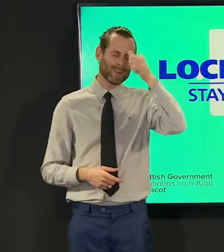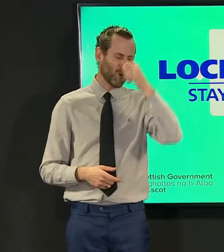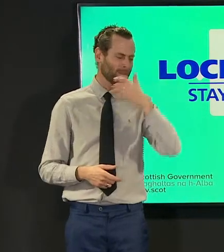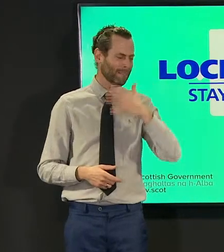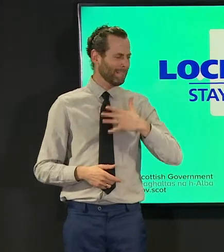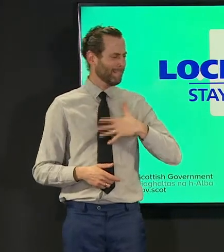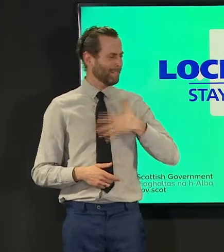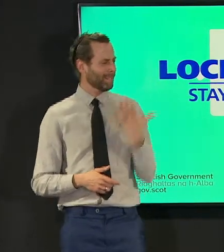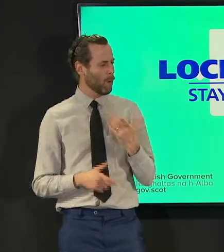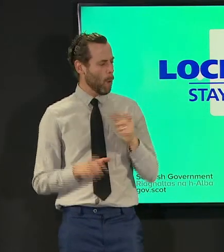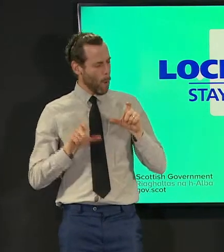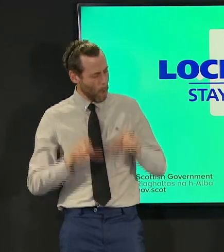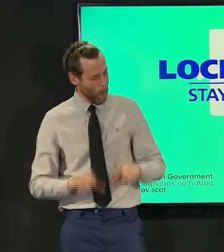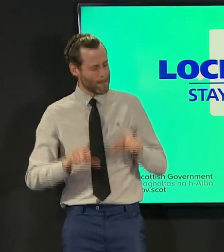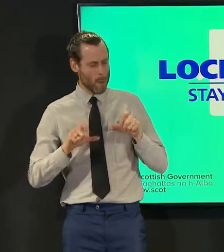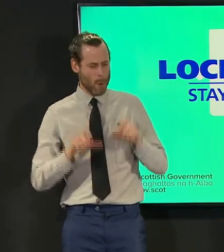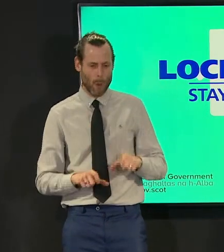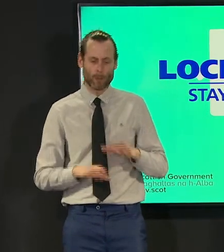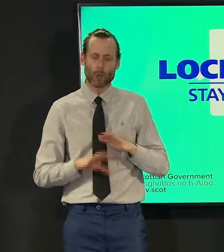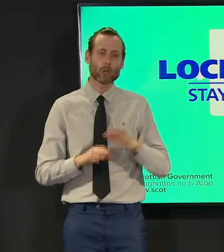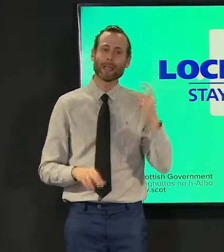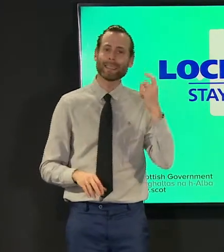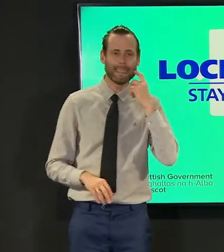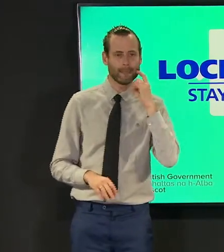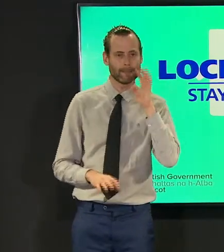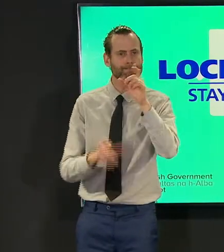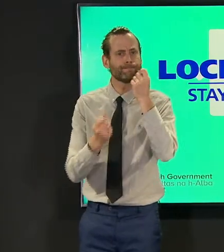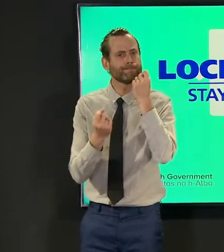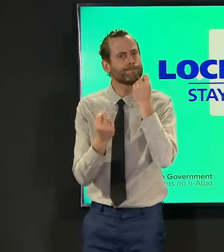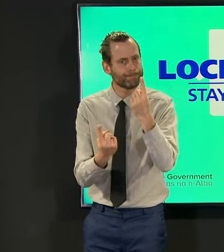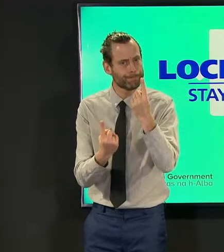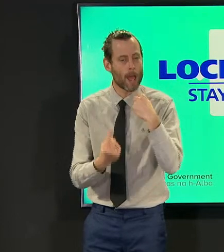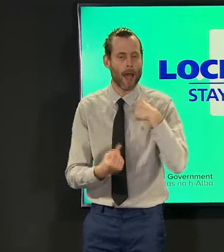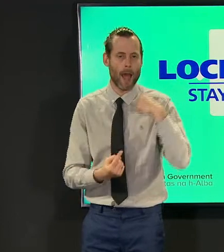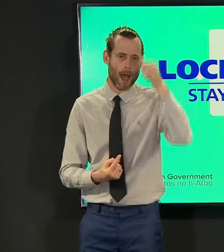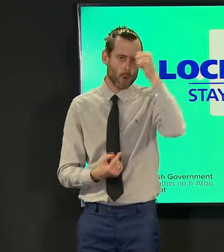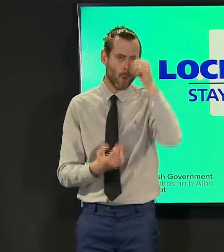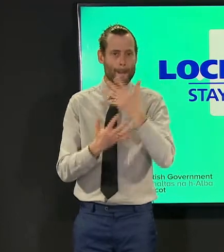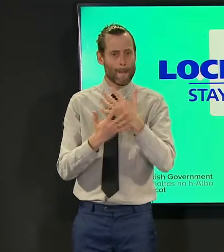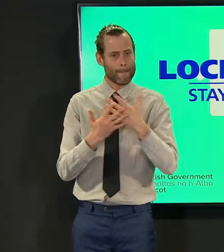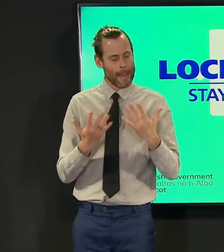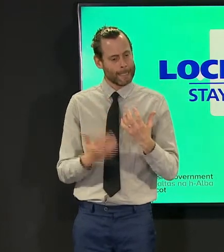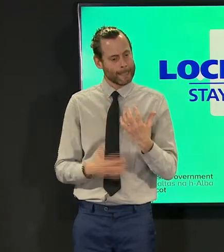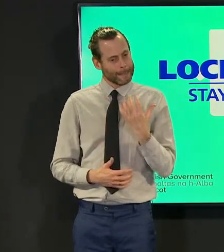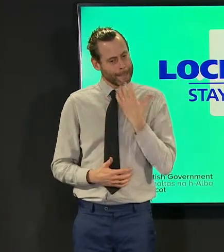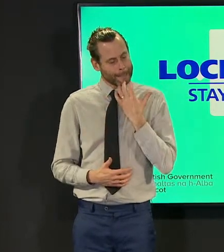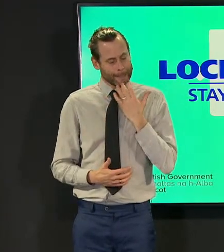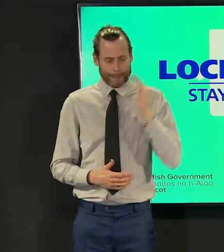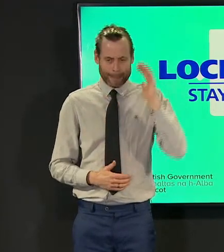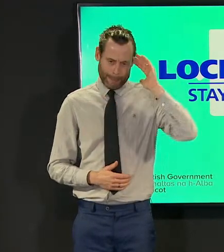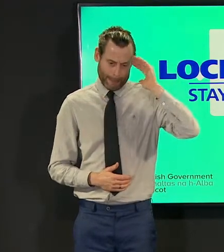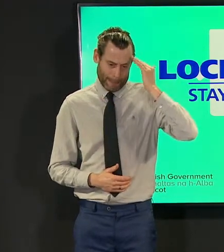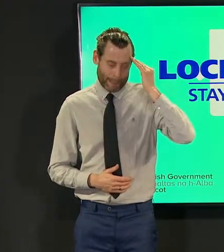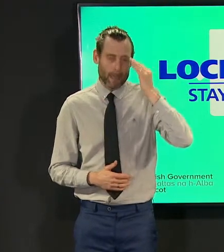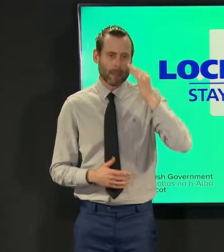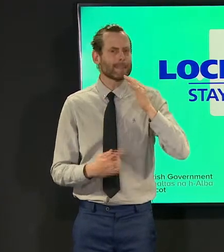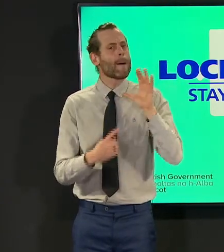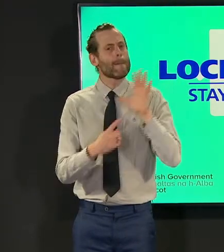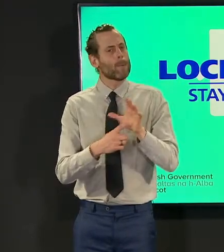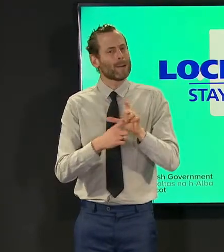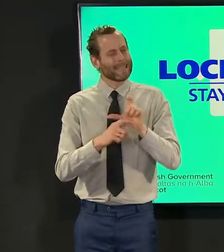appreciate your patience and the sacrifices i know you are making but we need to keep going this is a